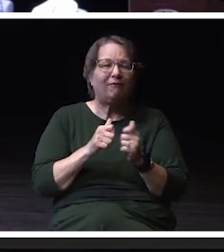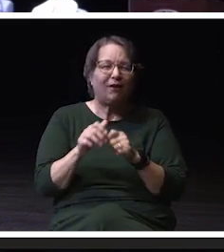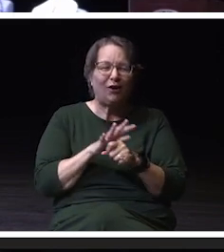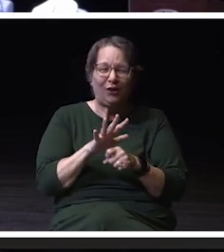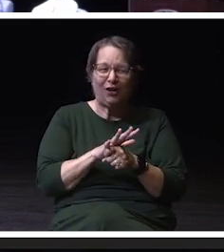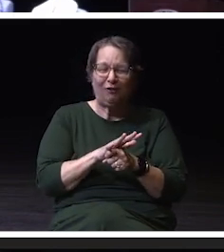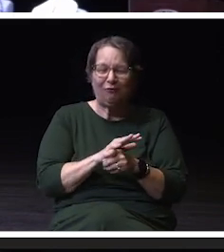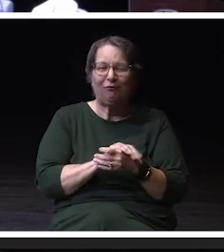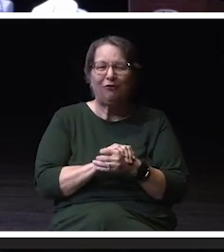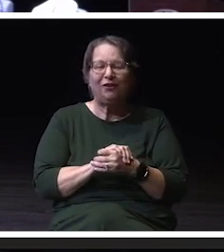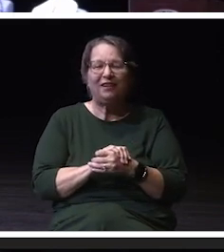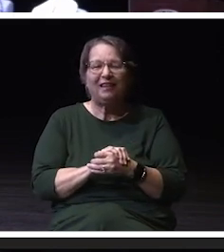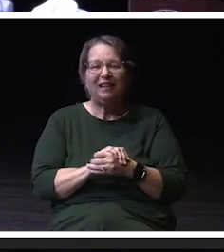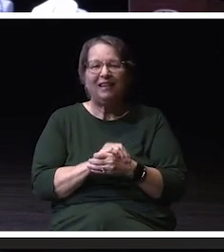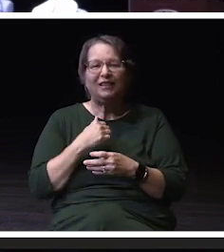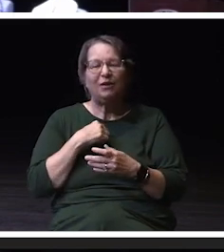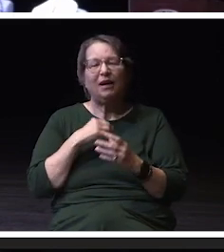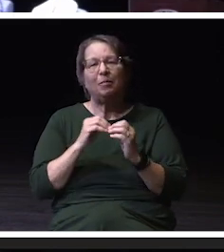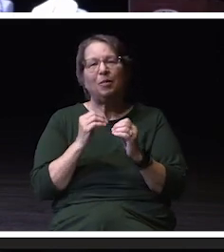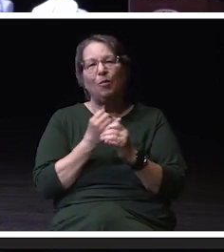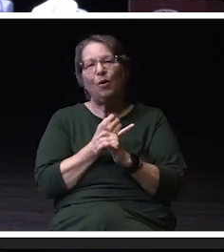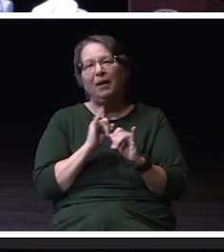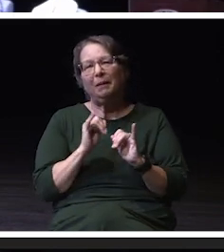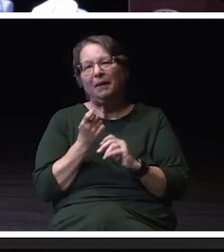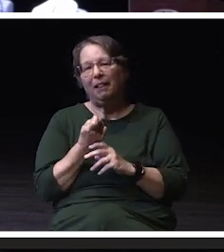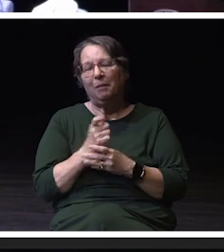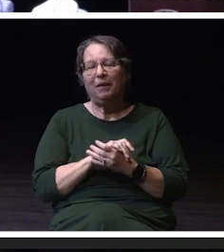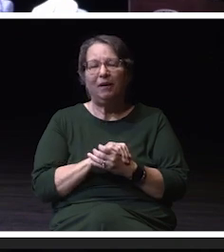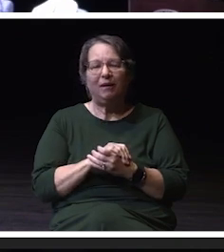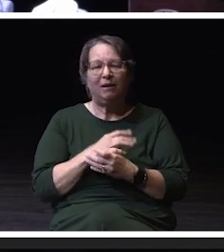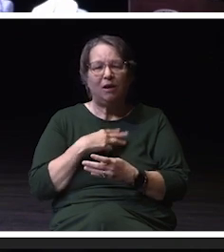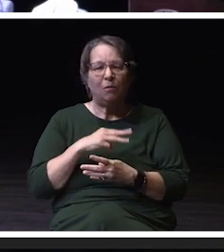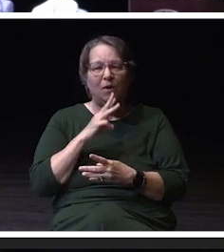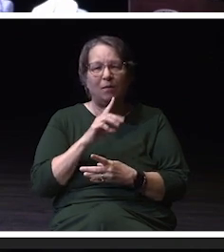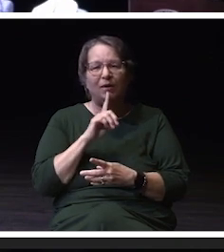I could get a little bit of independence. Whitewater was also really affordable for me.